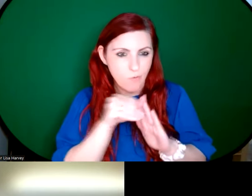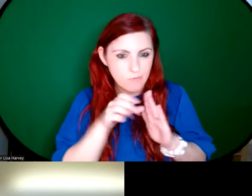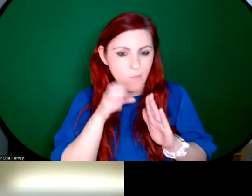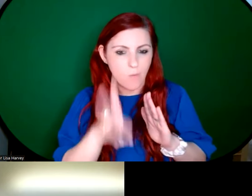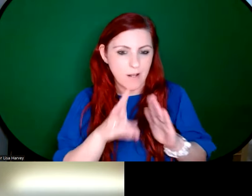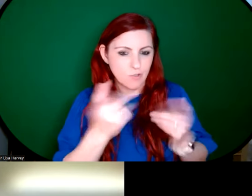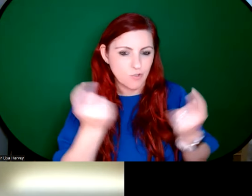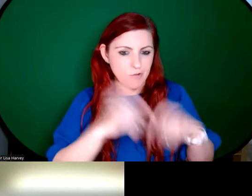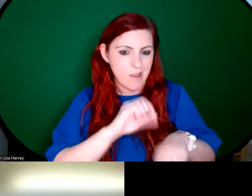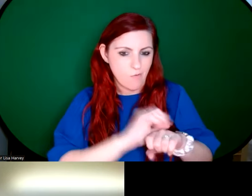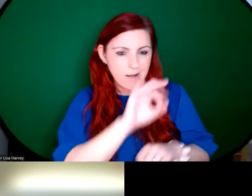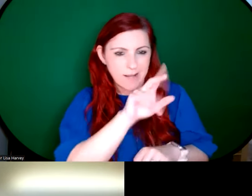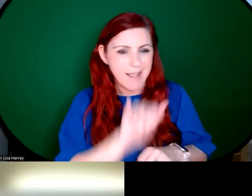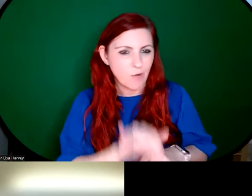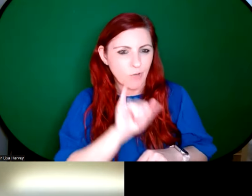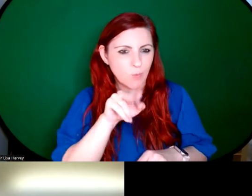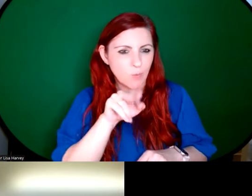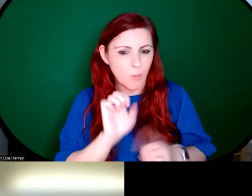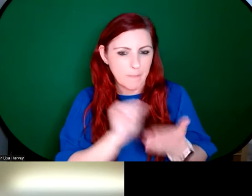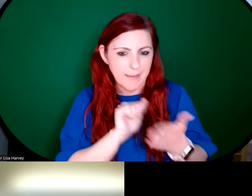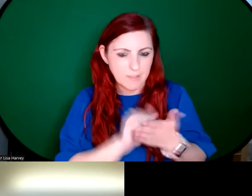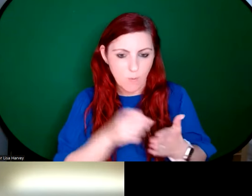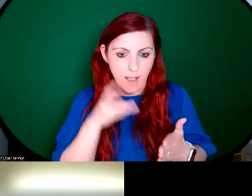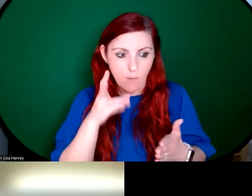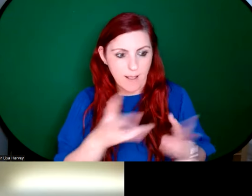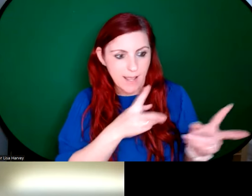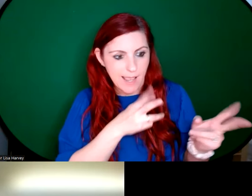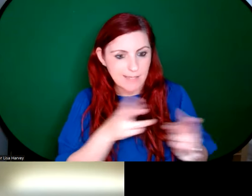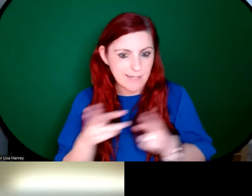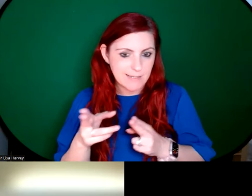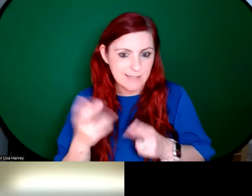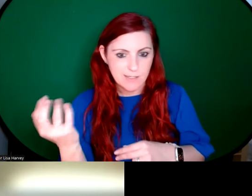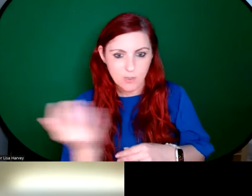on the Gallery's YouTube page. So I will edit the subtitles so that they're not